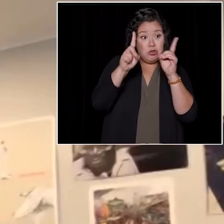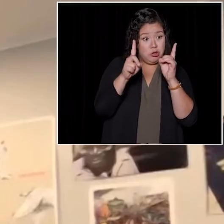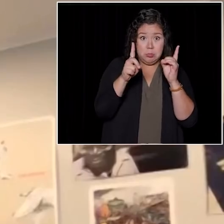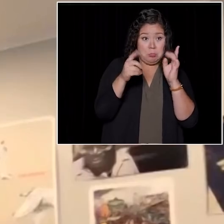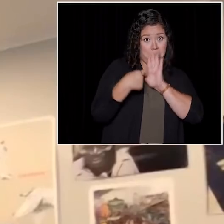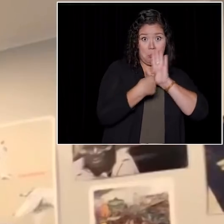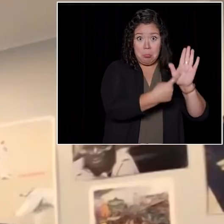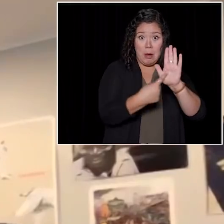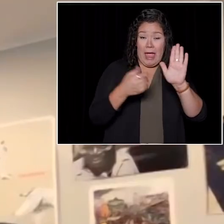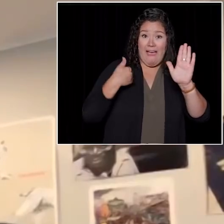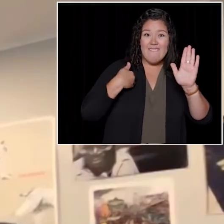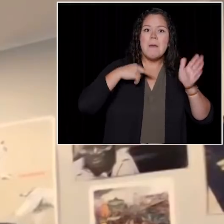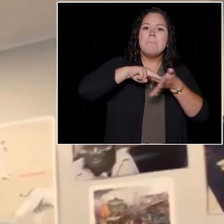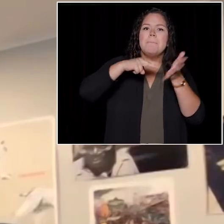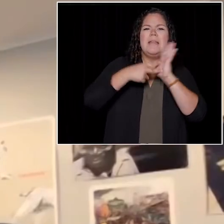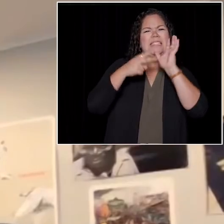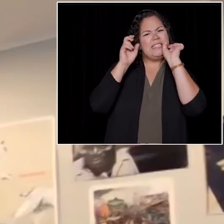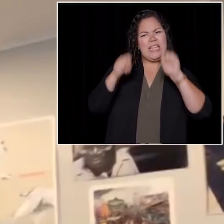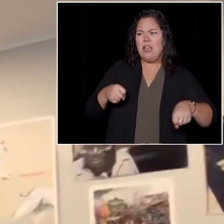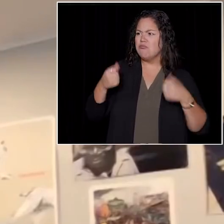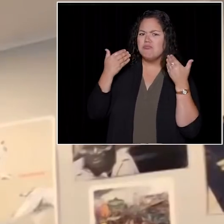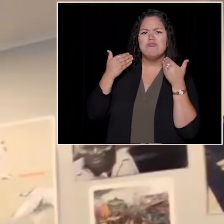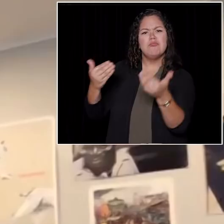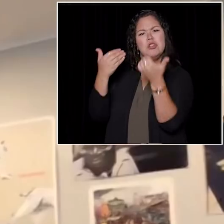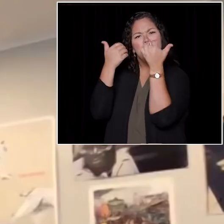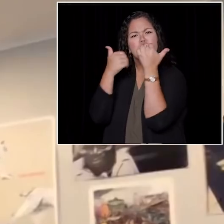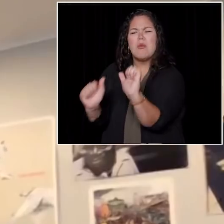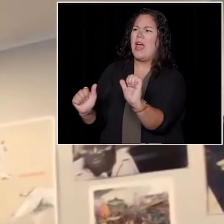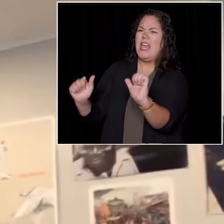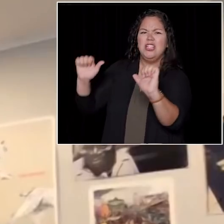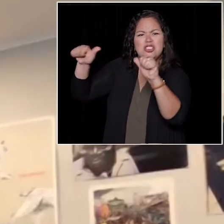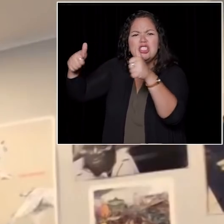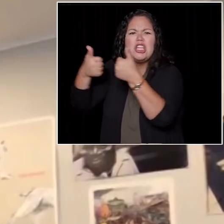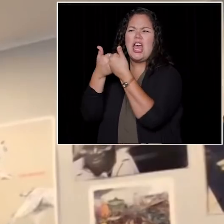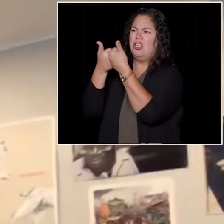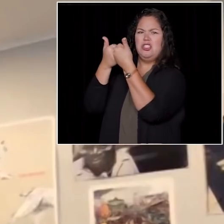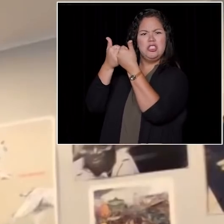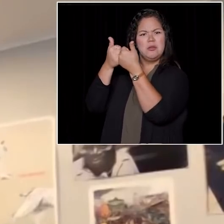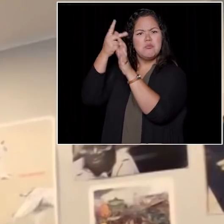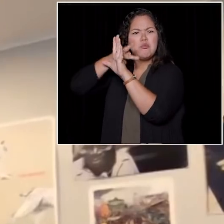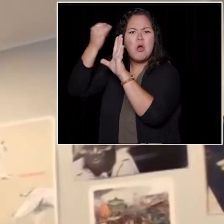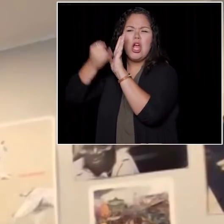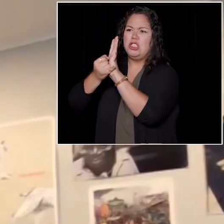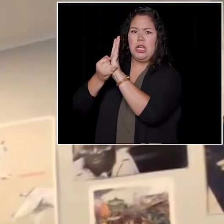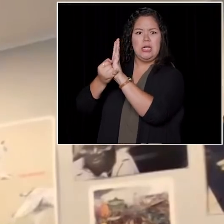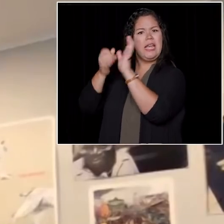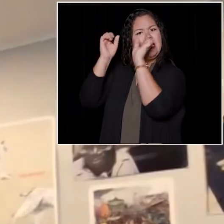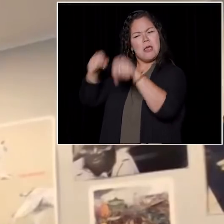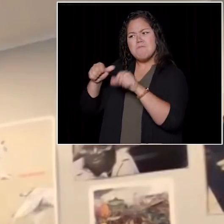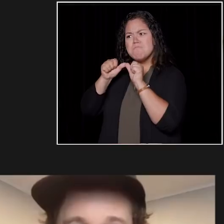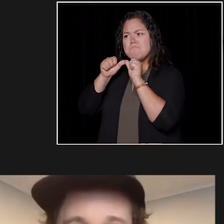is that you can try to do something that's really difficult and that takes several years to complete